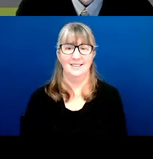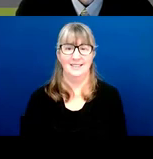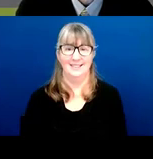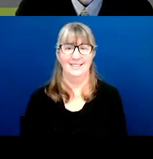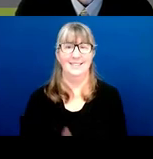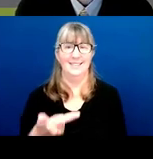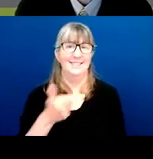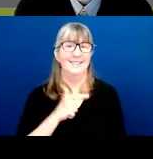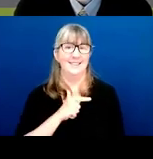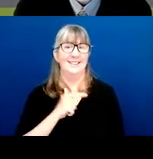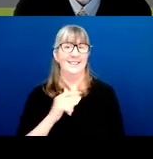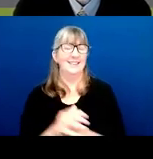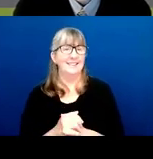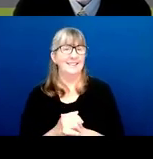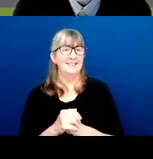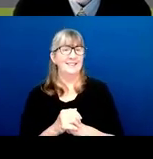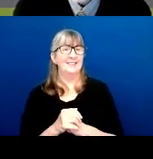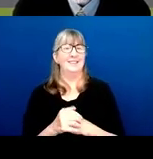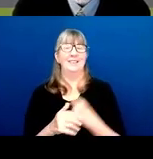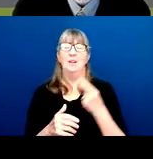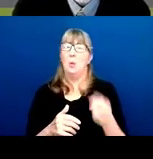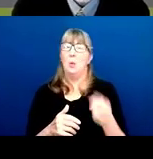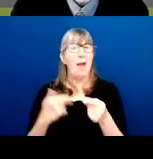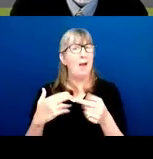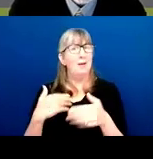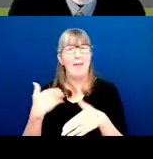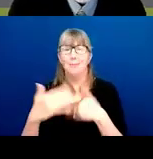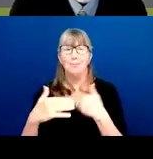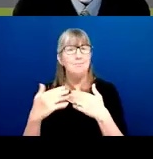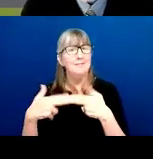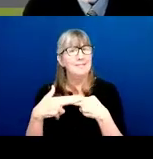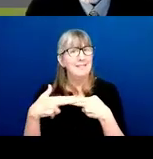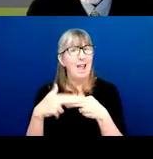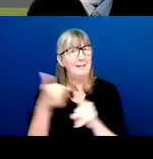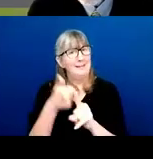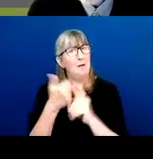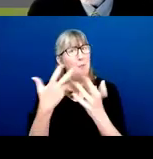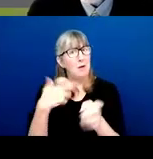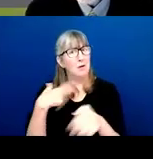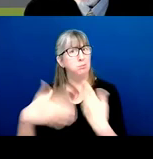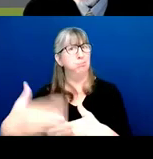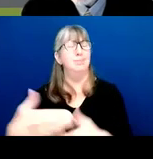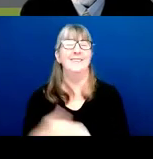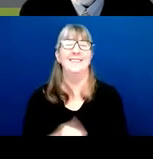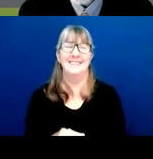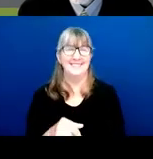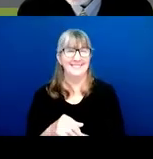Duane Price: That's right. Yes, we want to finish up quickly here I guess. So sometimes during submission you really need